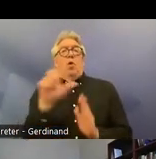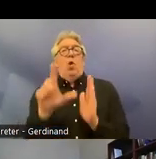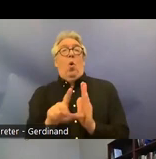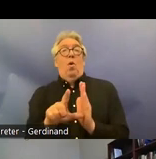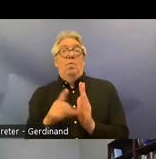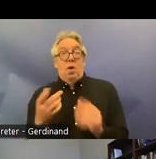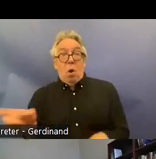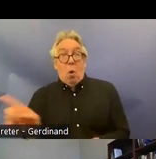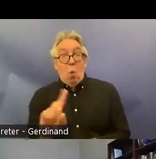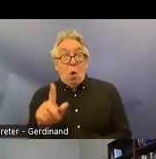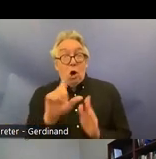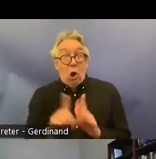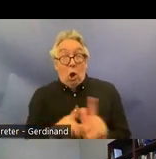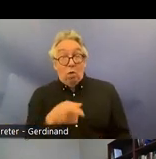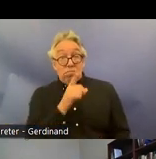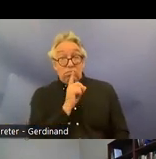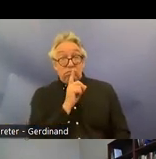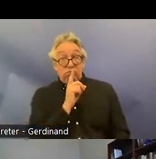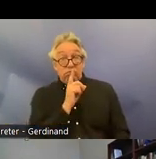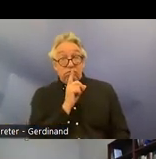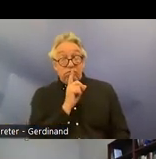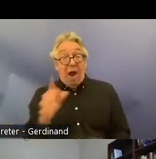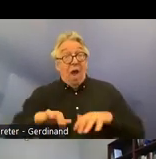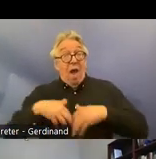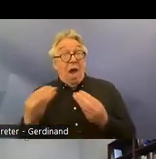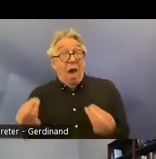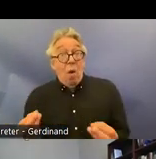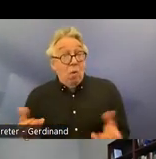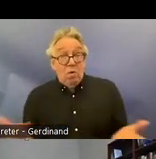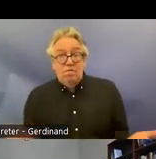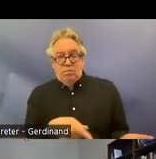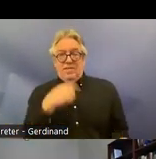they didn't spell out to details they simply said it should be incorporated